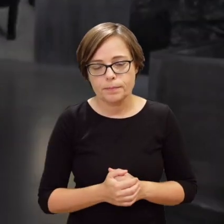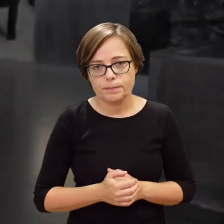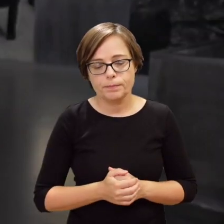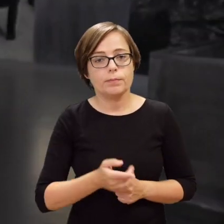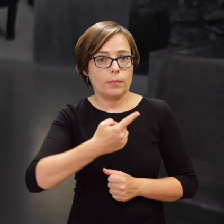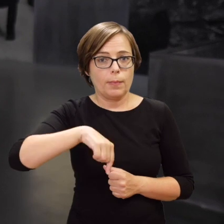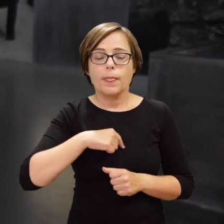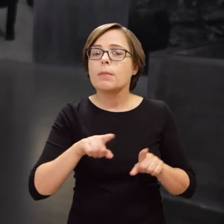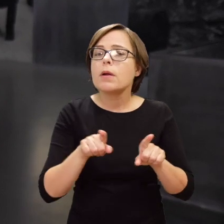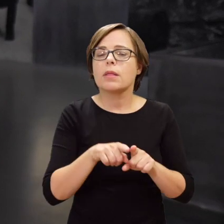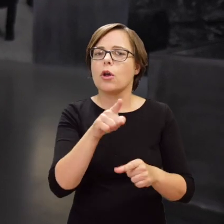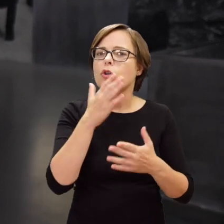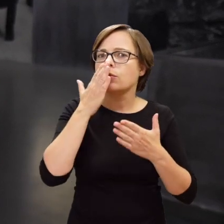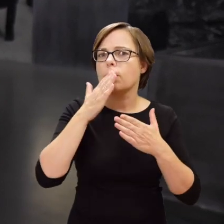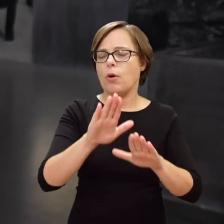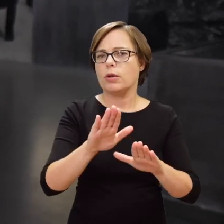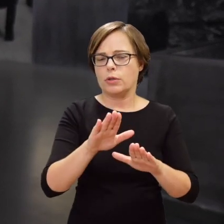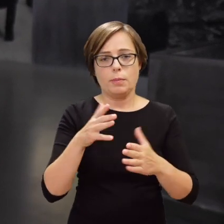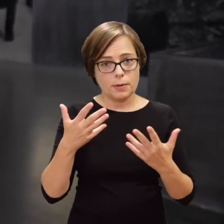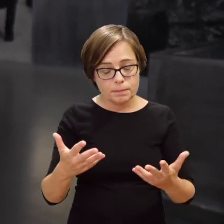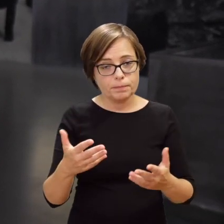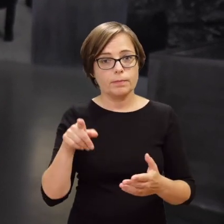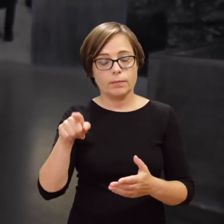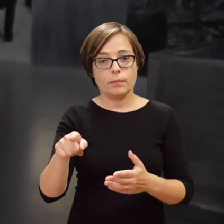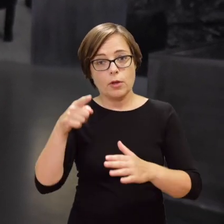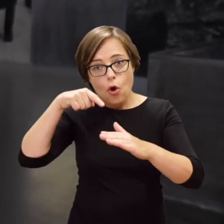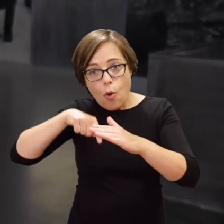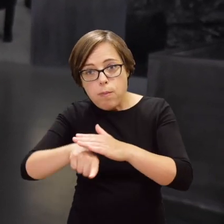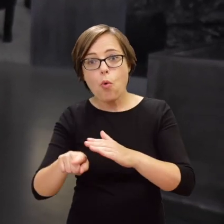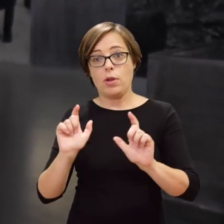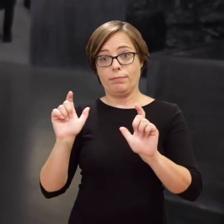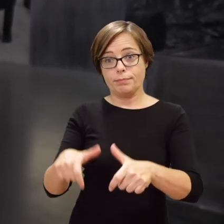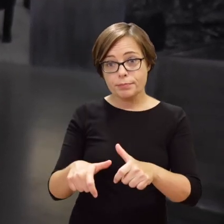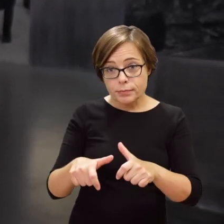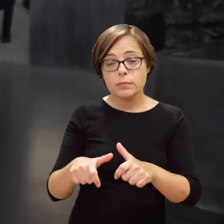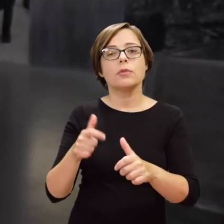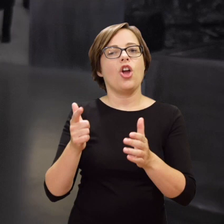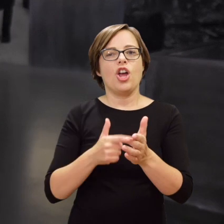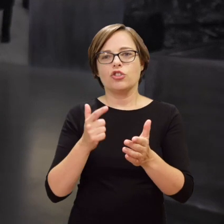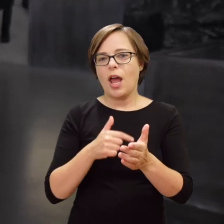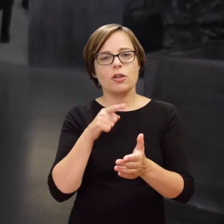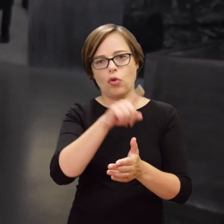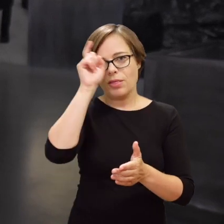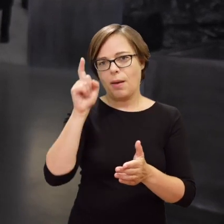We also point out that often, after a bunker had been discovered,